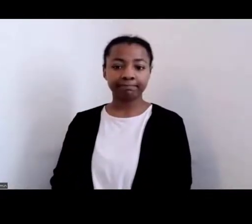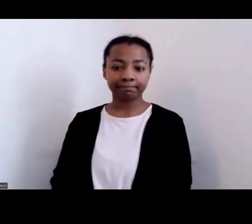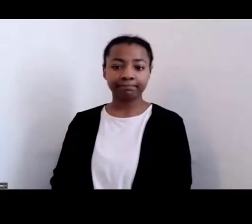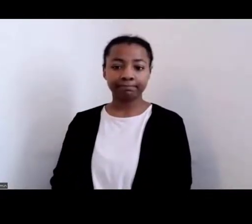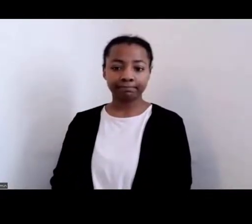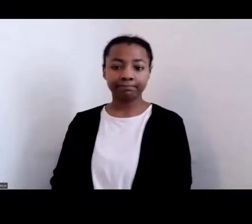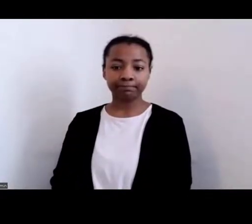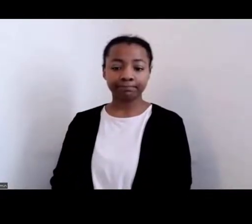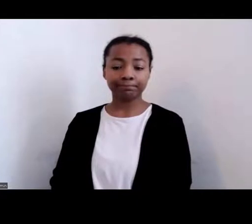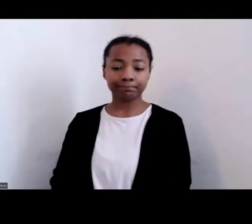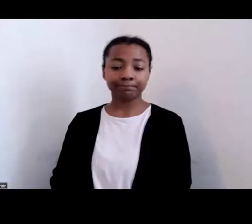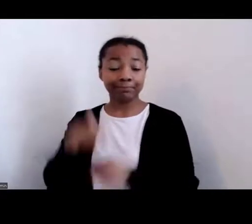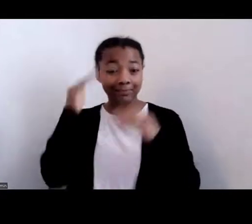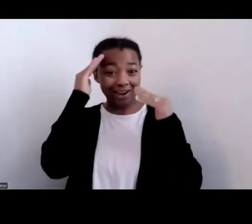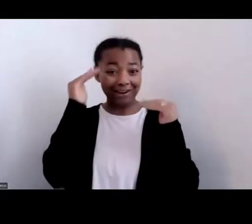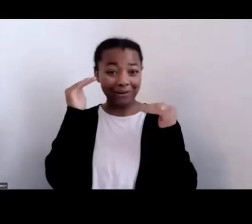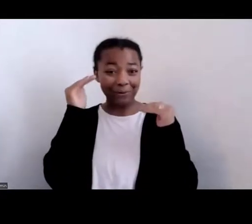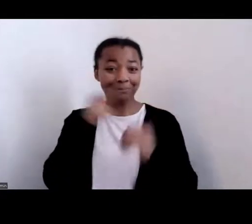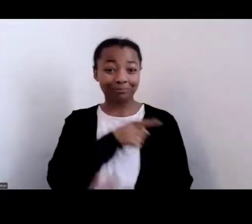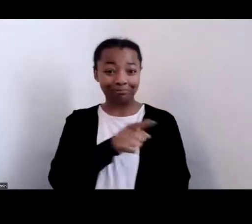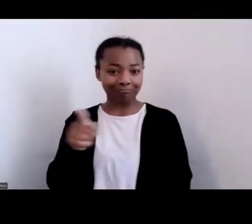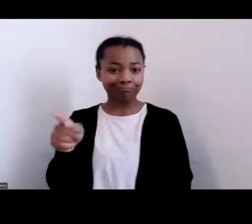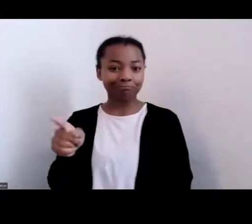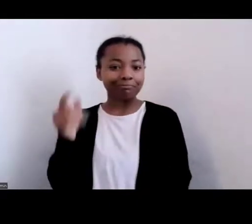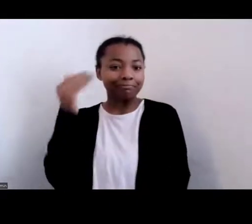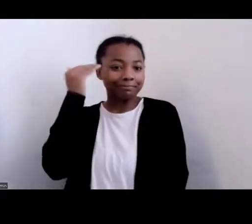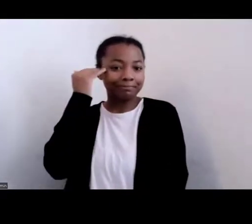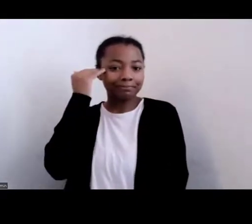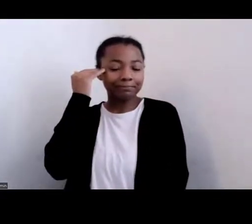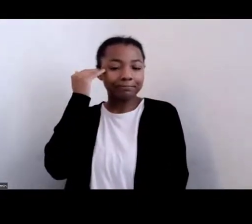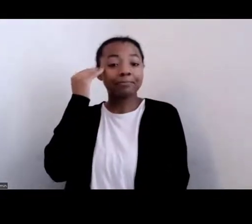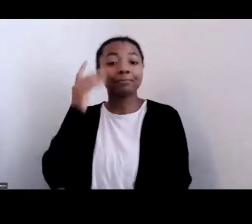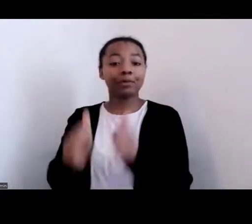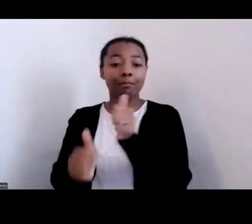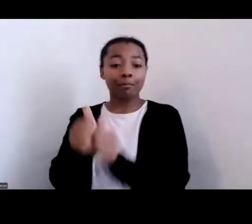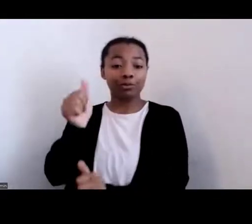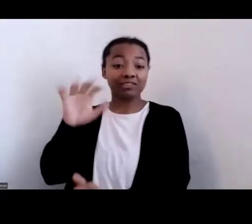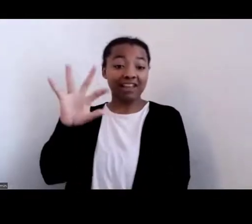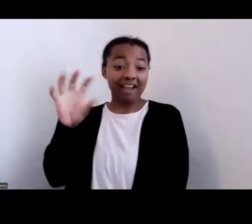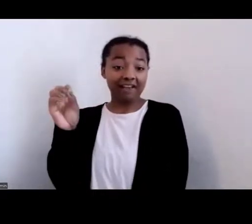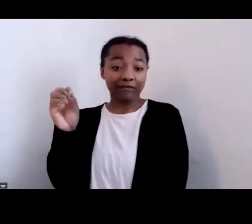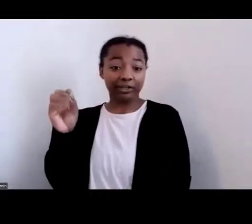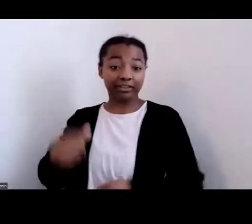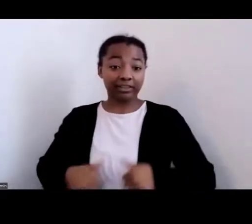hope at this point know, most Africans in America were